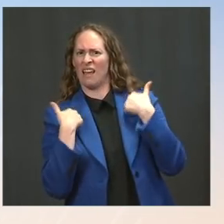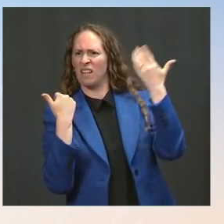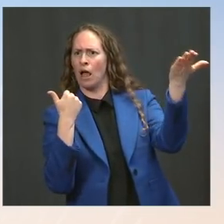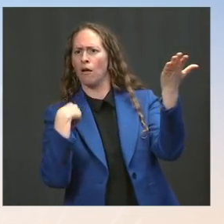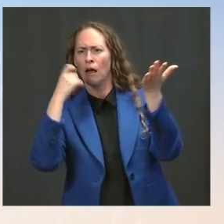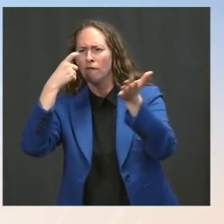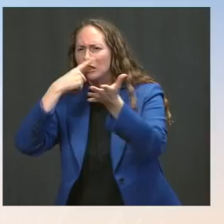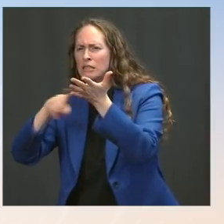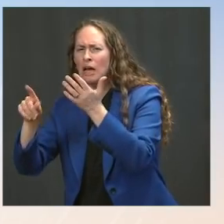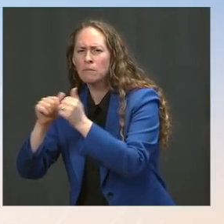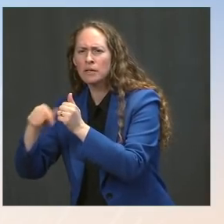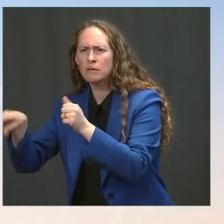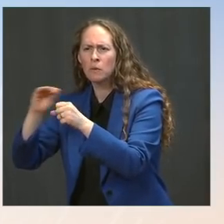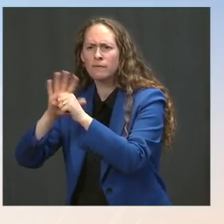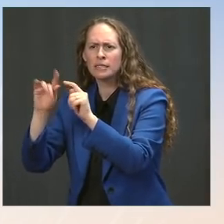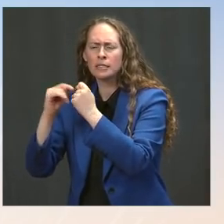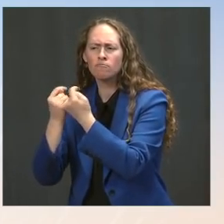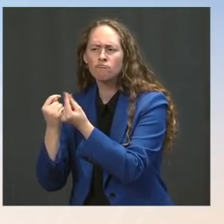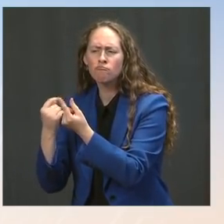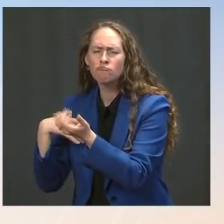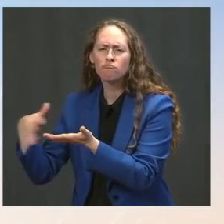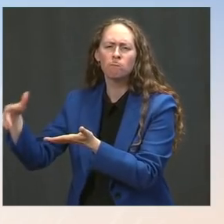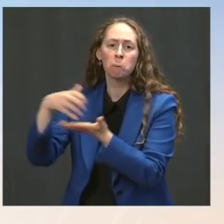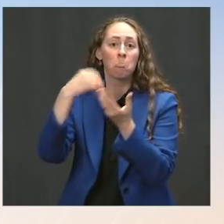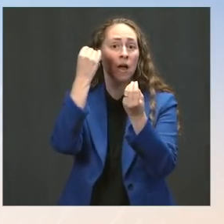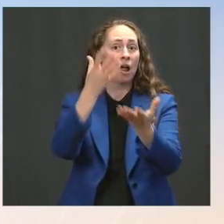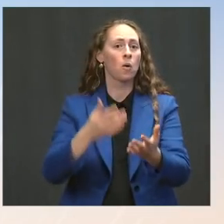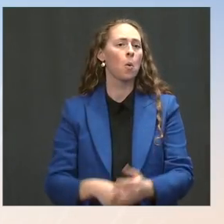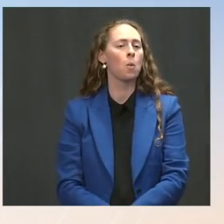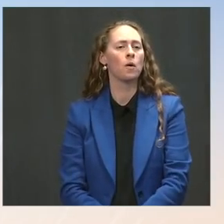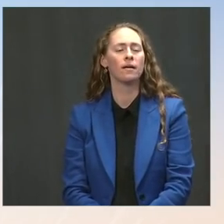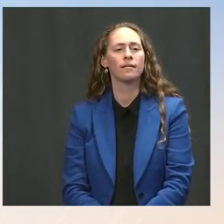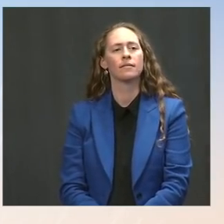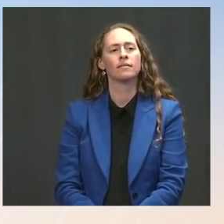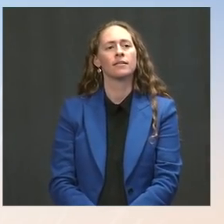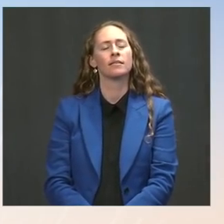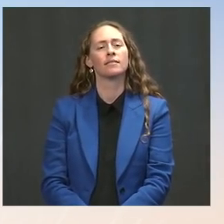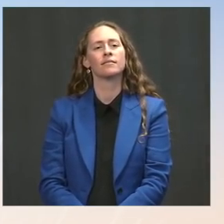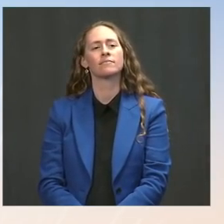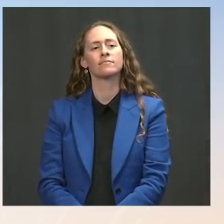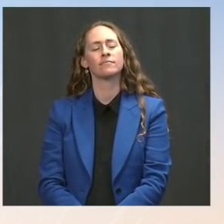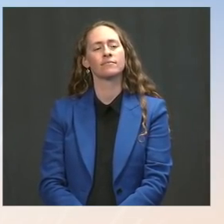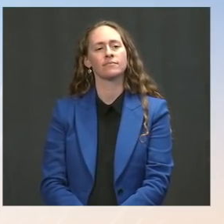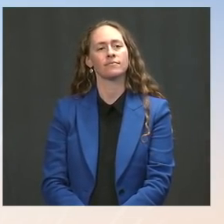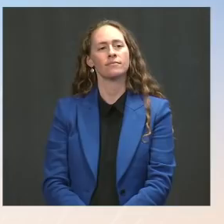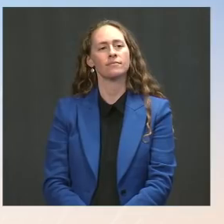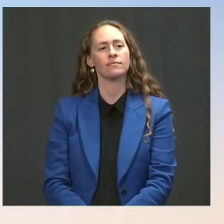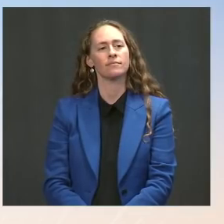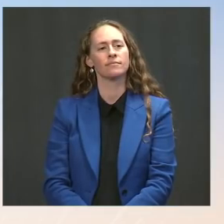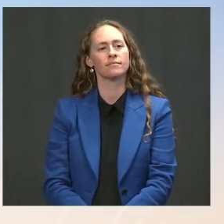I know you've reiterated several times the President is following the science. Can you talk a bit about whether or not he's concerned at all